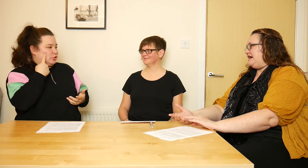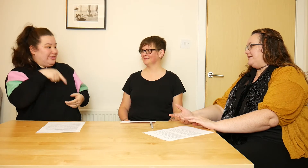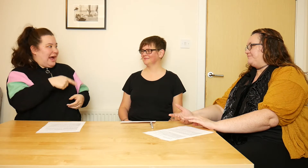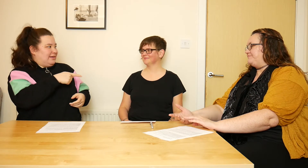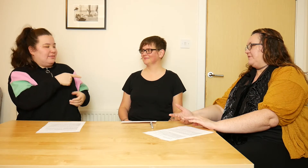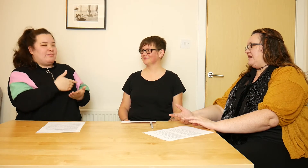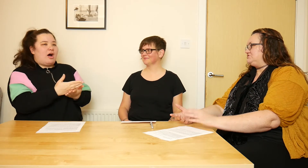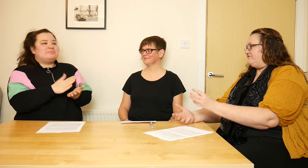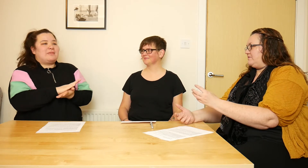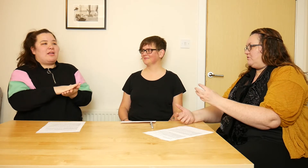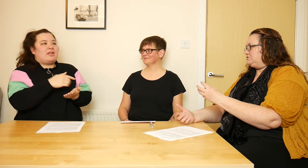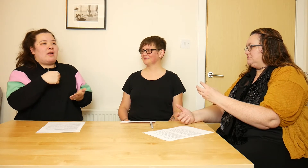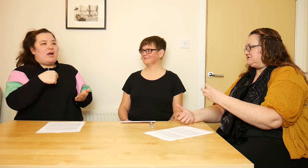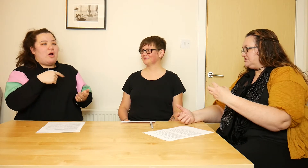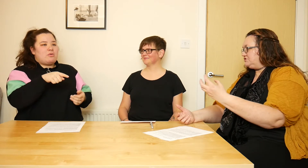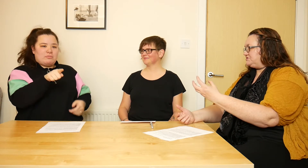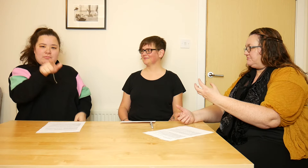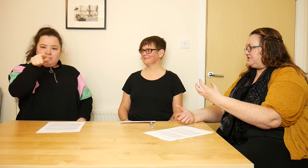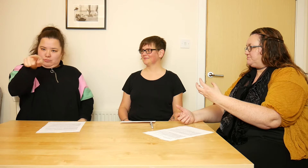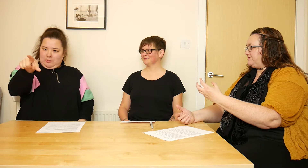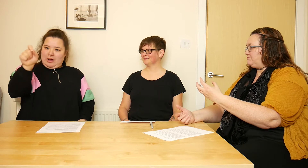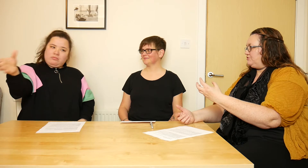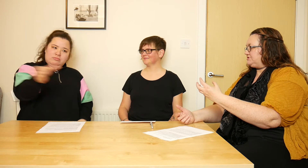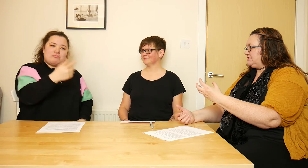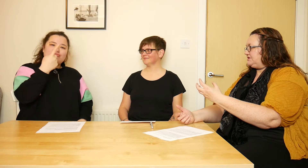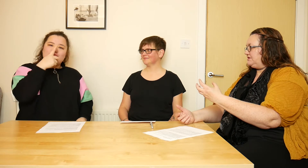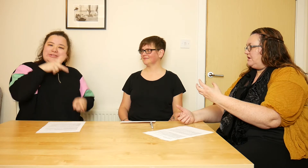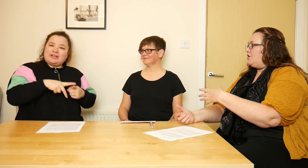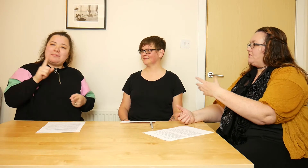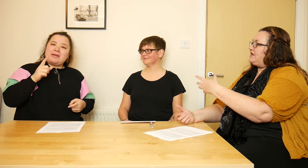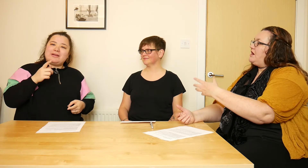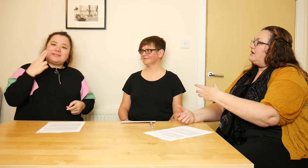it's all very well discussing those subjects, but then when you start saying: